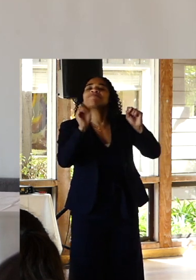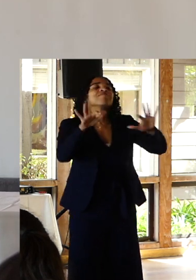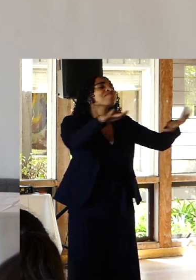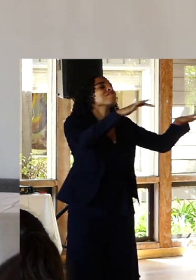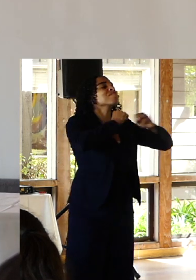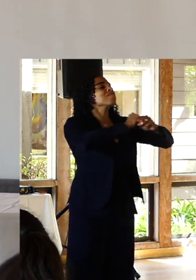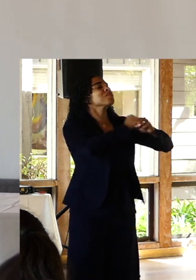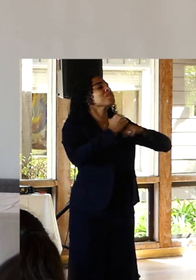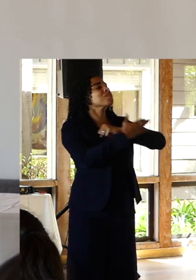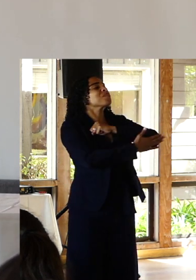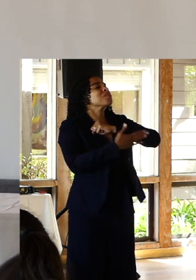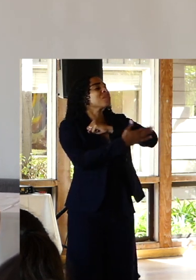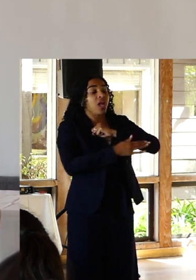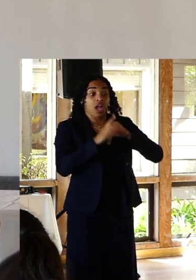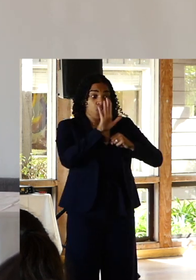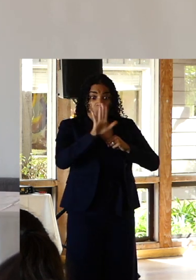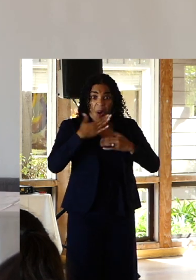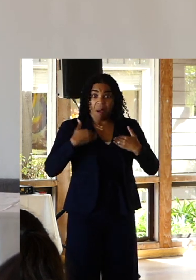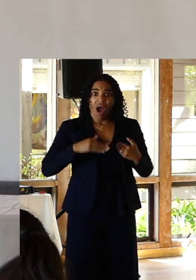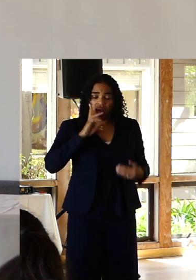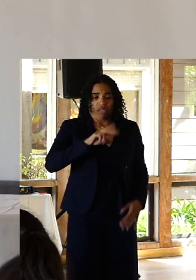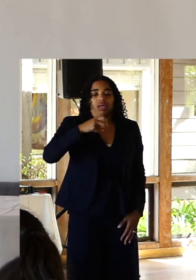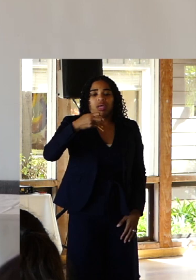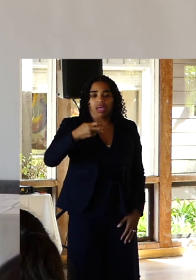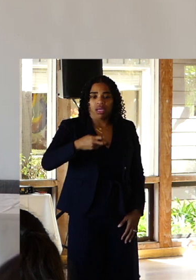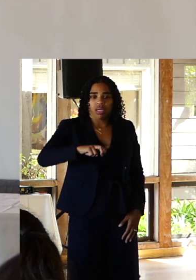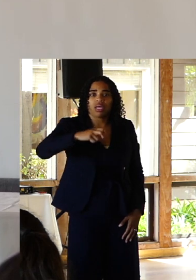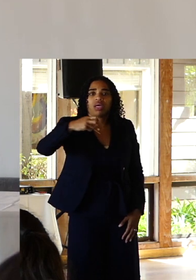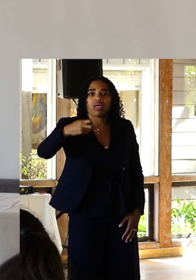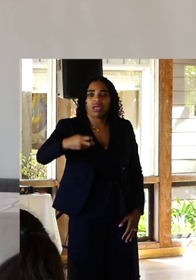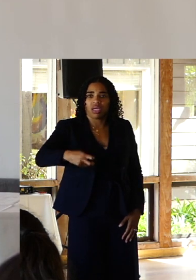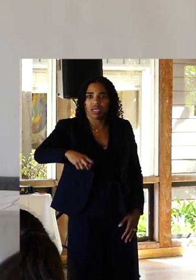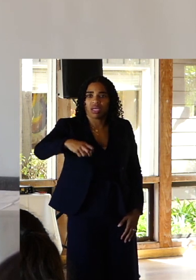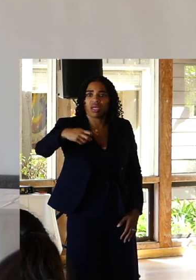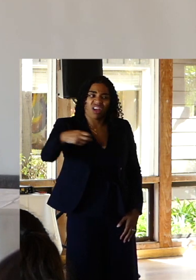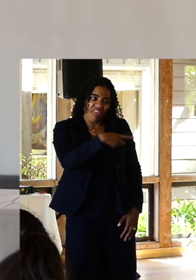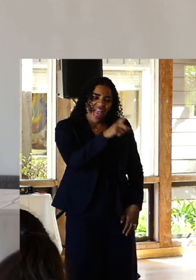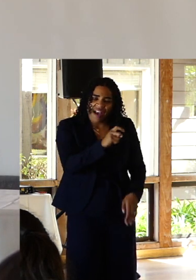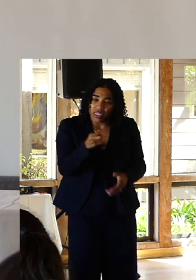had jumped and left a note saying he couldn't face another day of picking